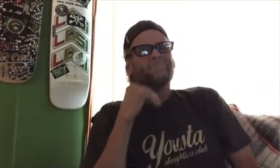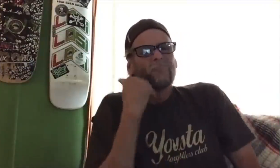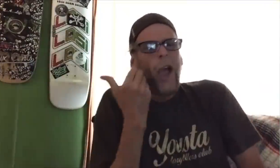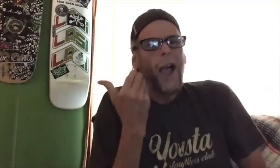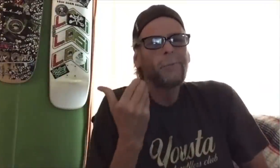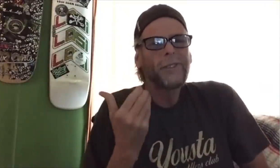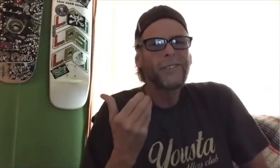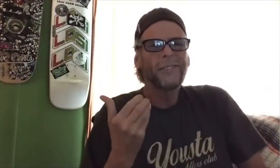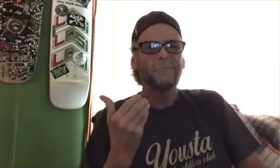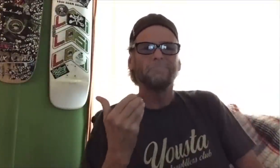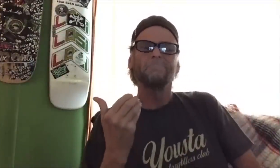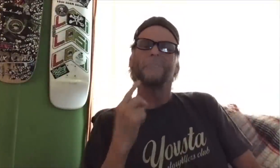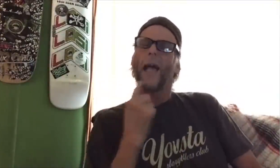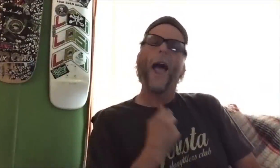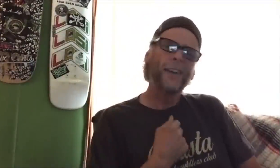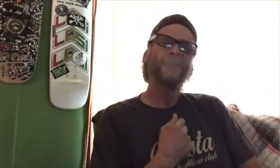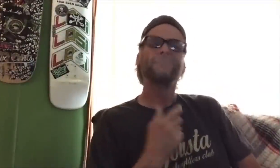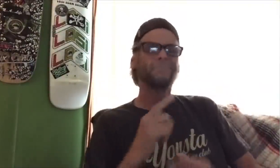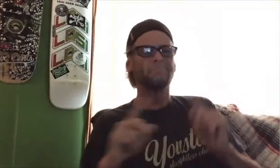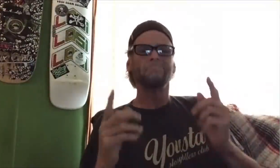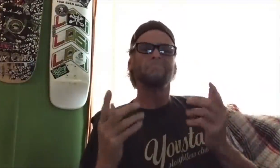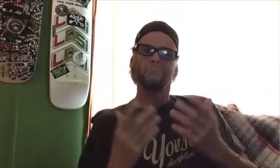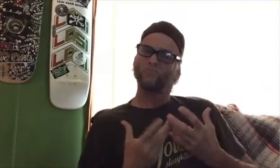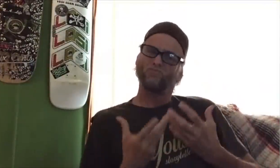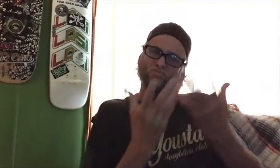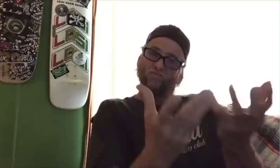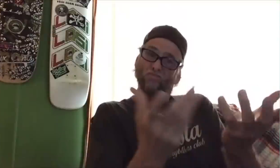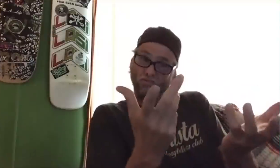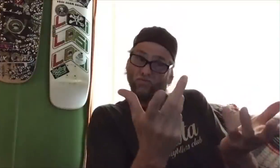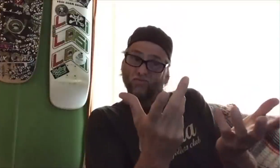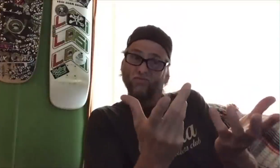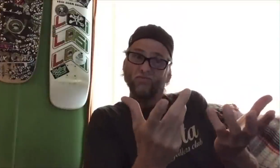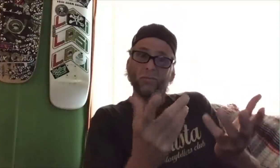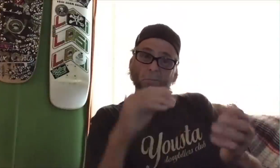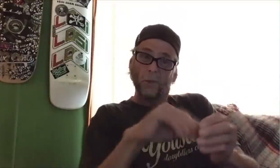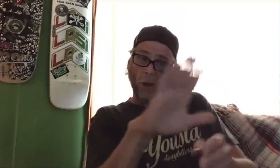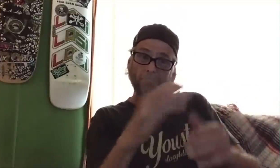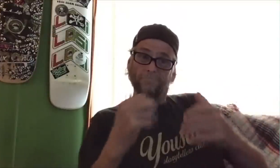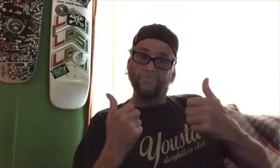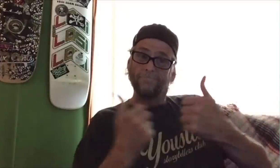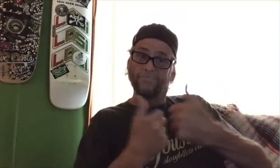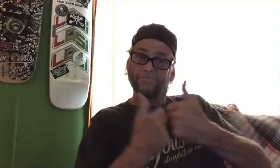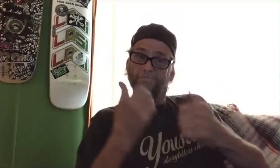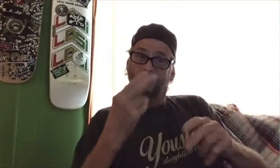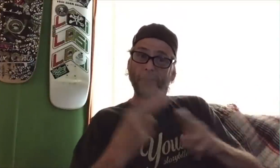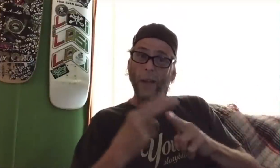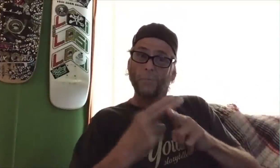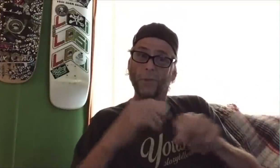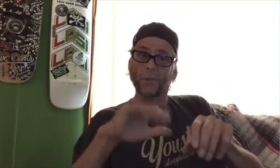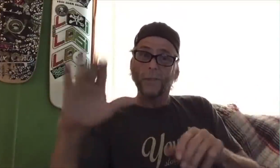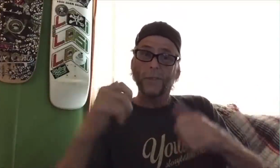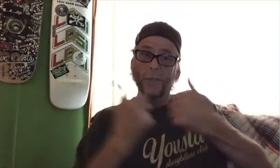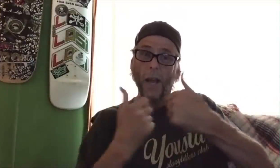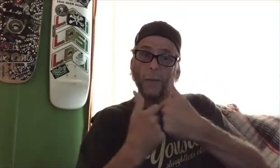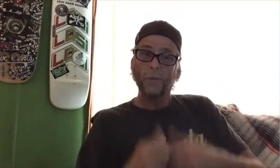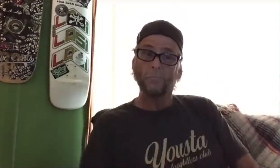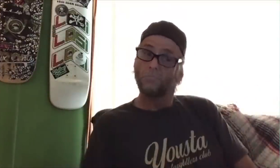He felt a little embarrassed and he was sorry. Then he told me that the new name should be in his game